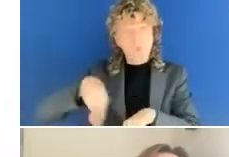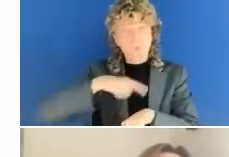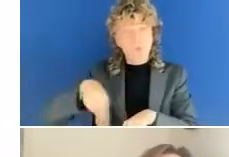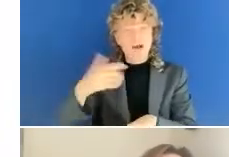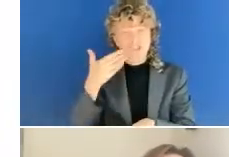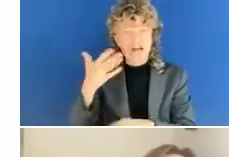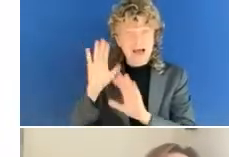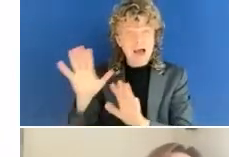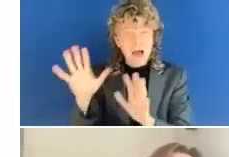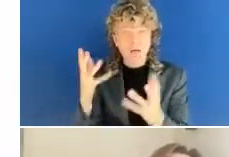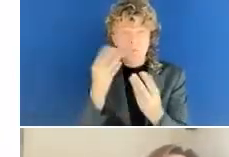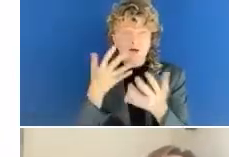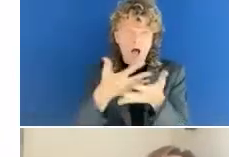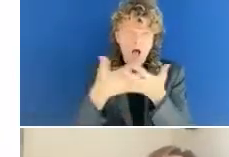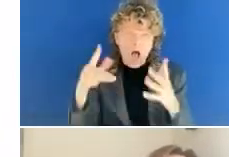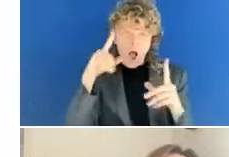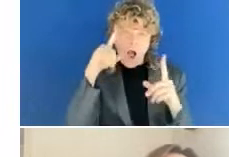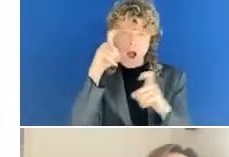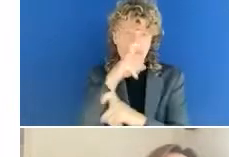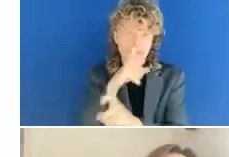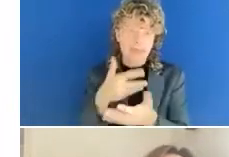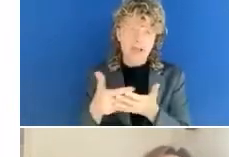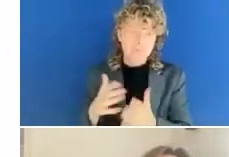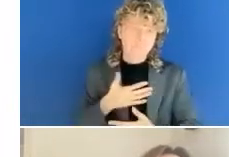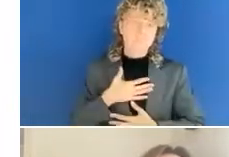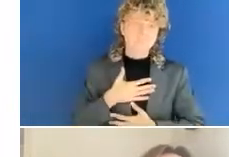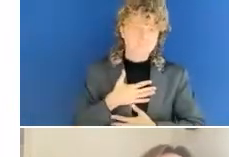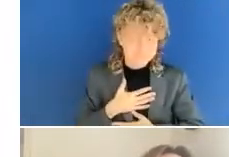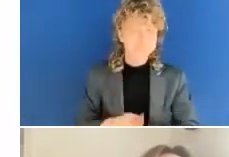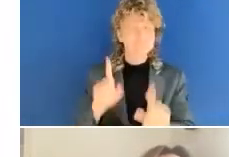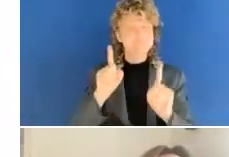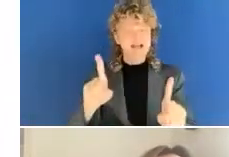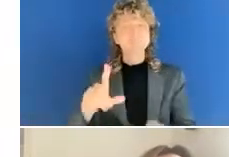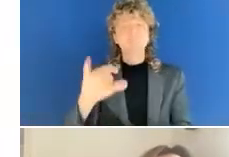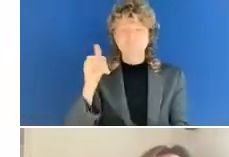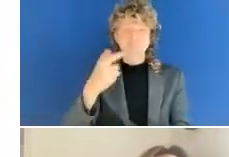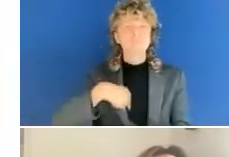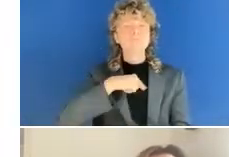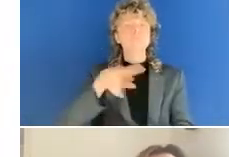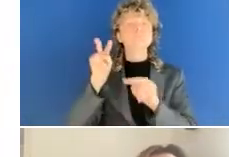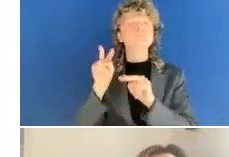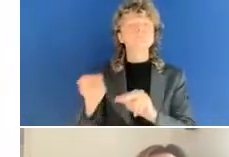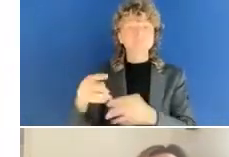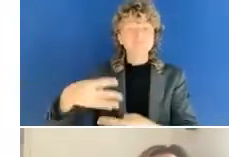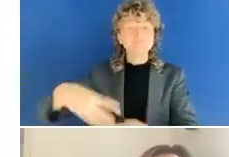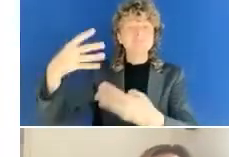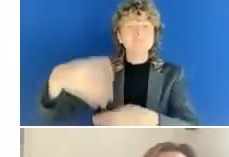You are welcome. >> SUSANNA LAURIN: As you show, we will monitor the chat for general dialogue and technical issues and I have my support team